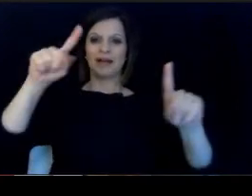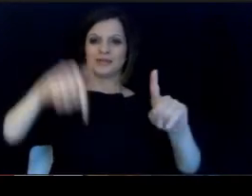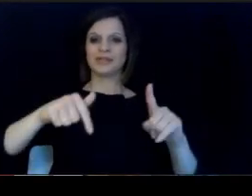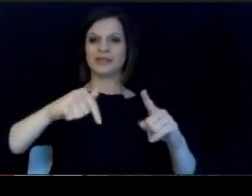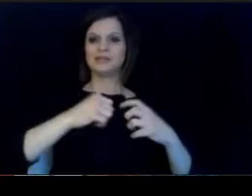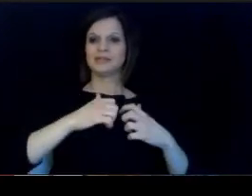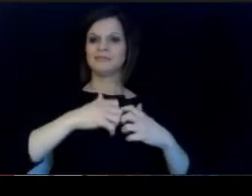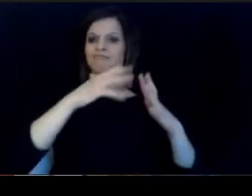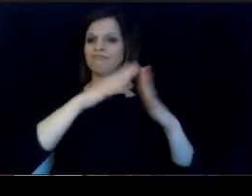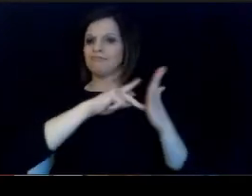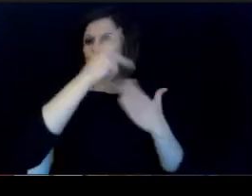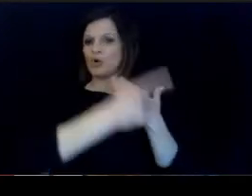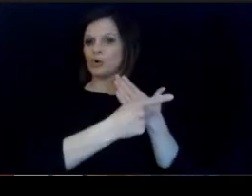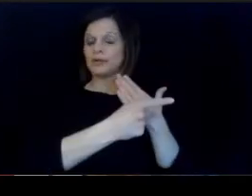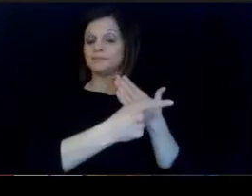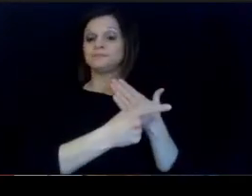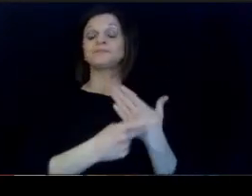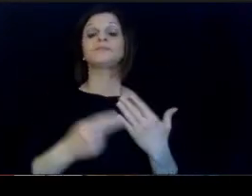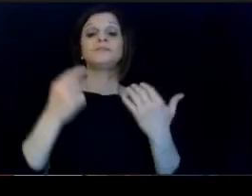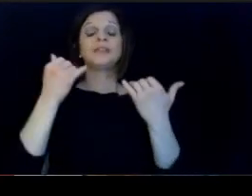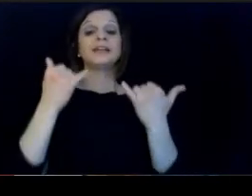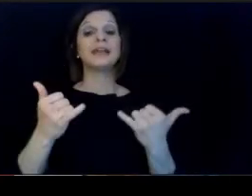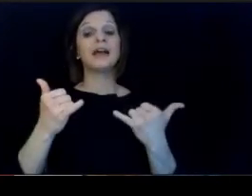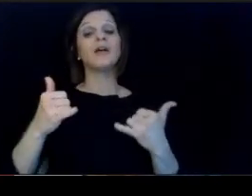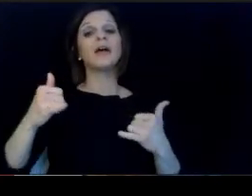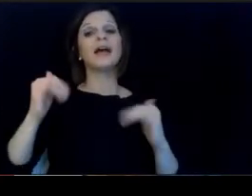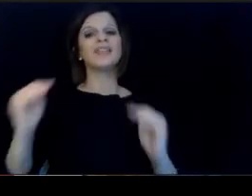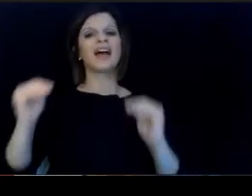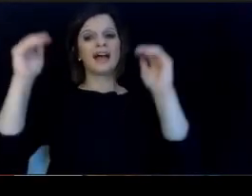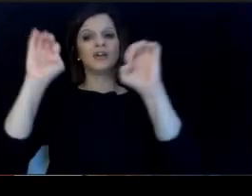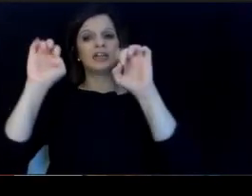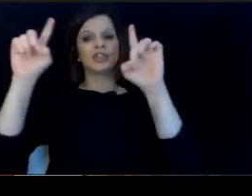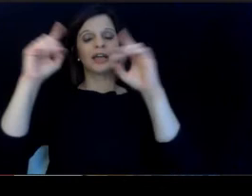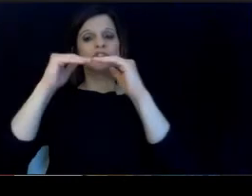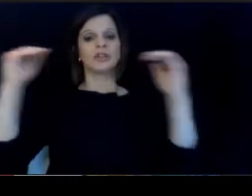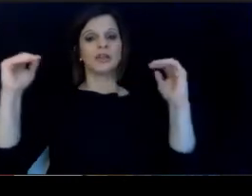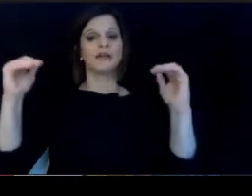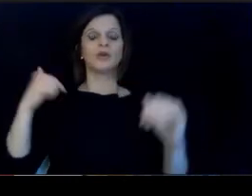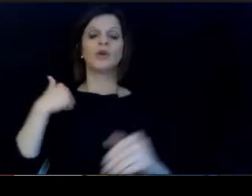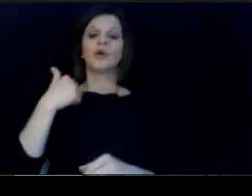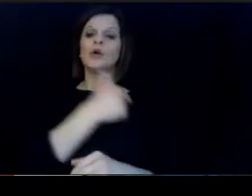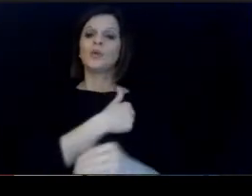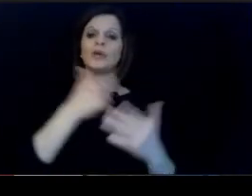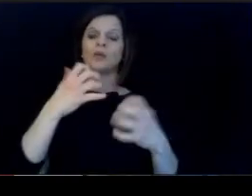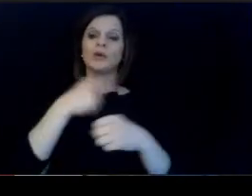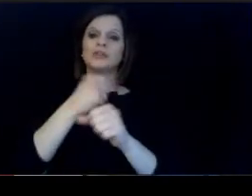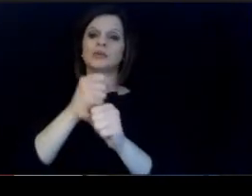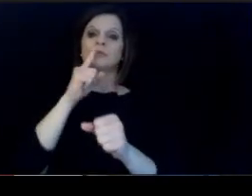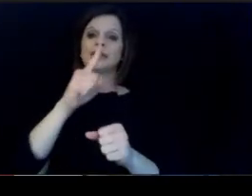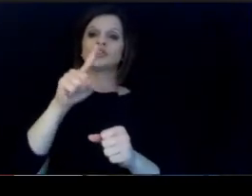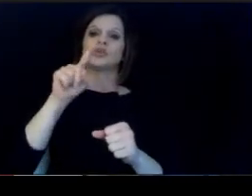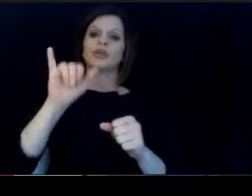this initiative. So at the higher education level we are. dedicated to ensuring equity and tackling racism.